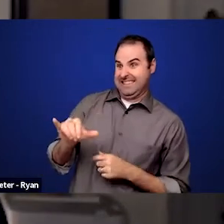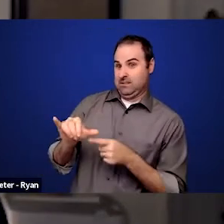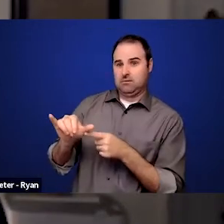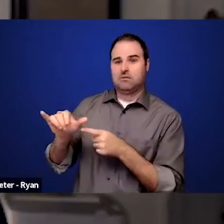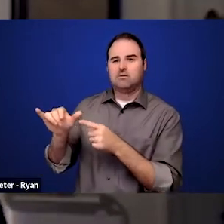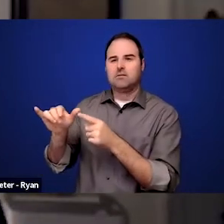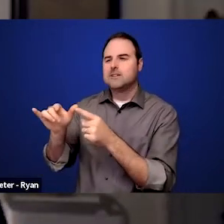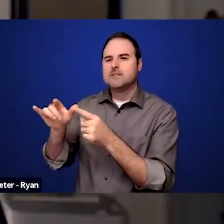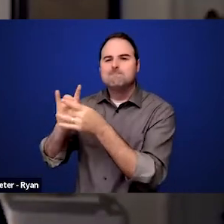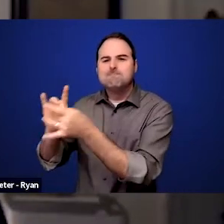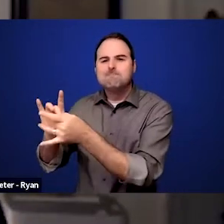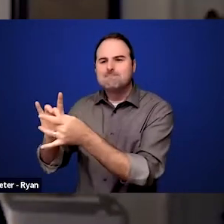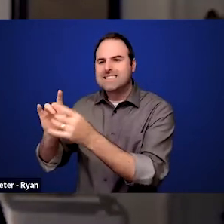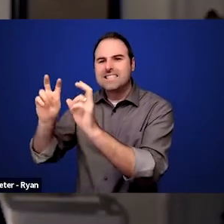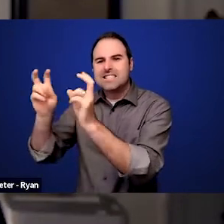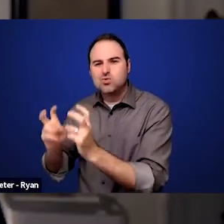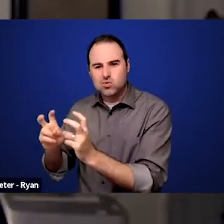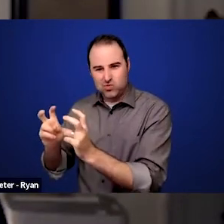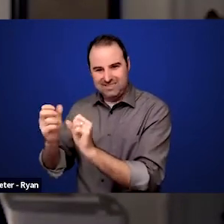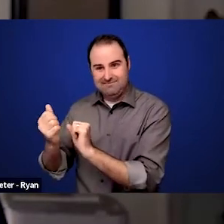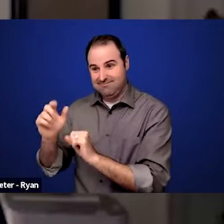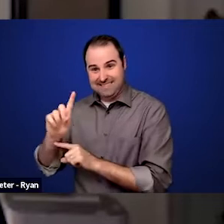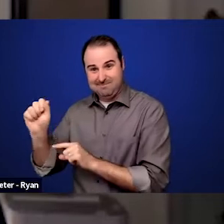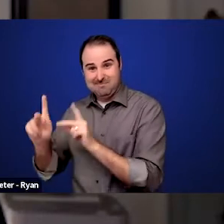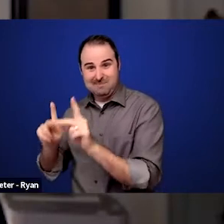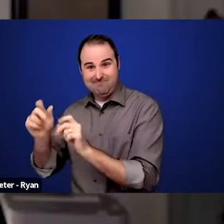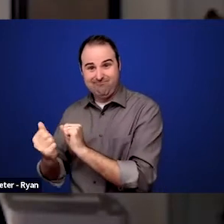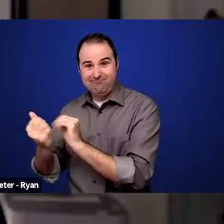and what greater systemic changes need to be made